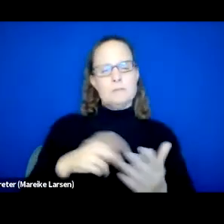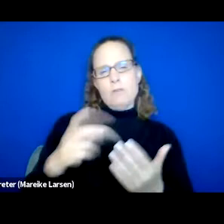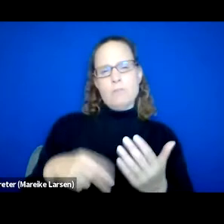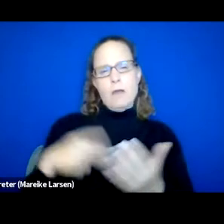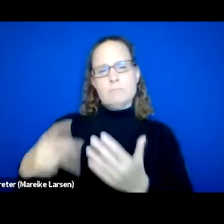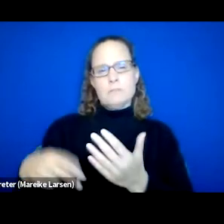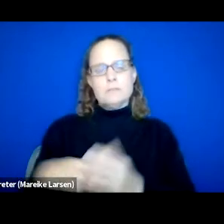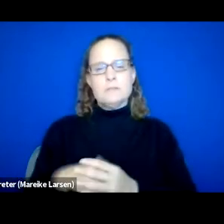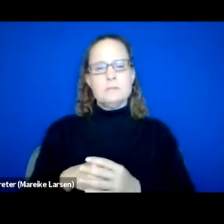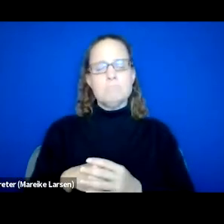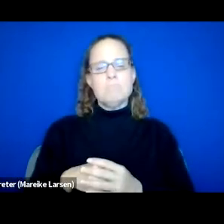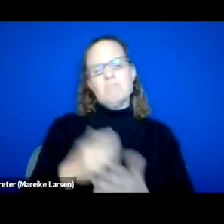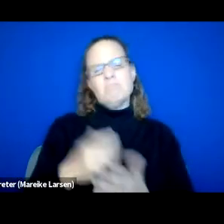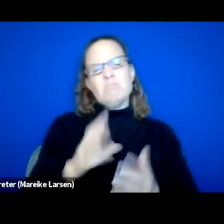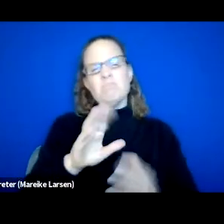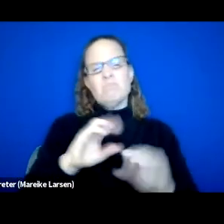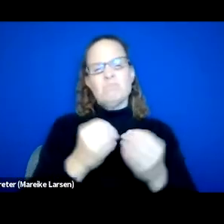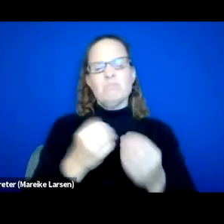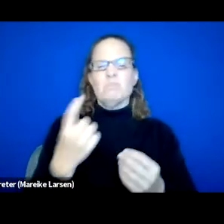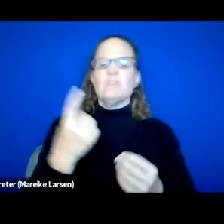are using something right to monitor